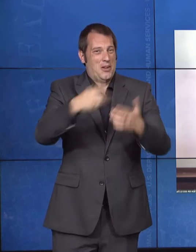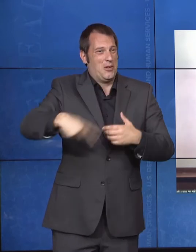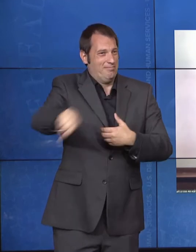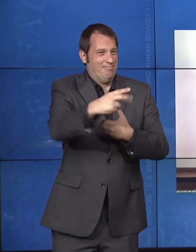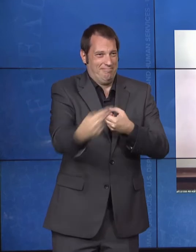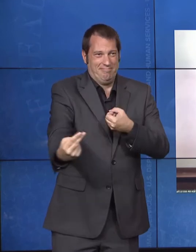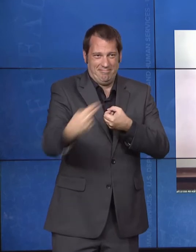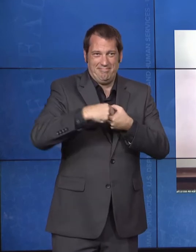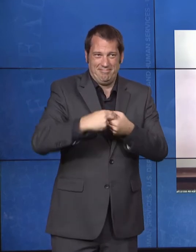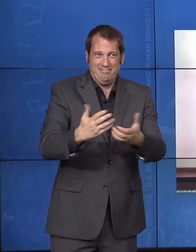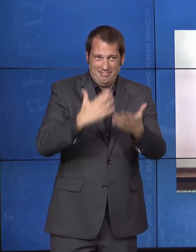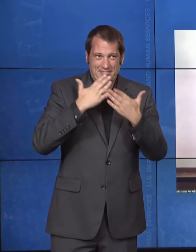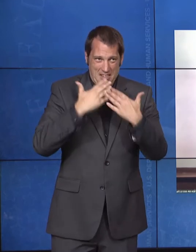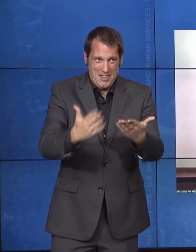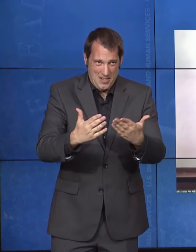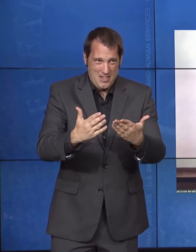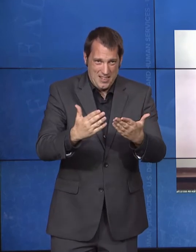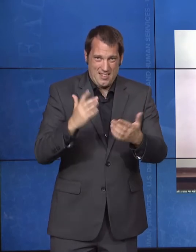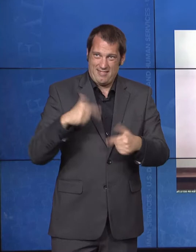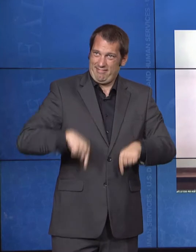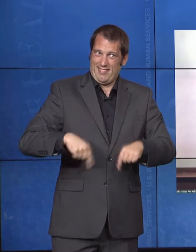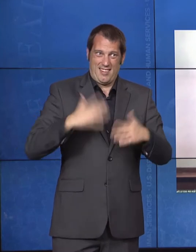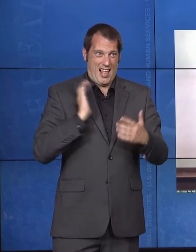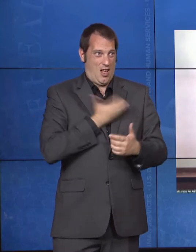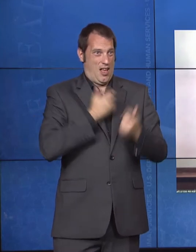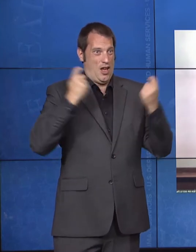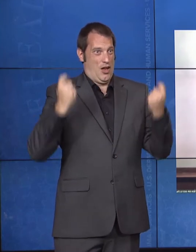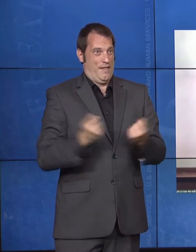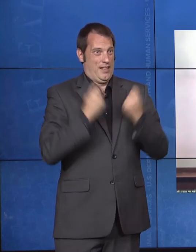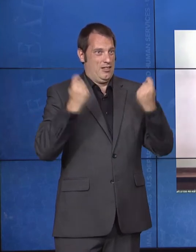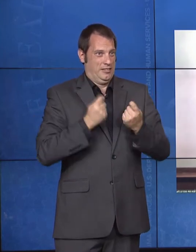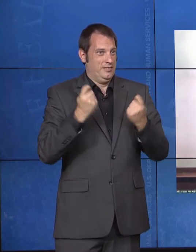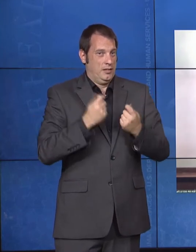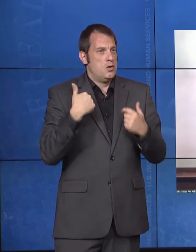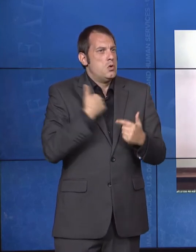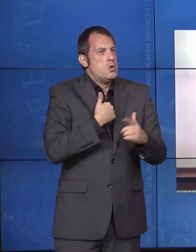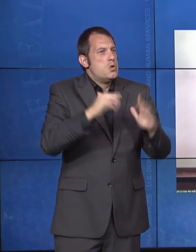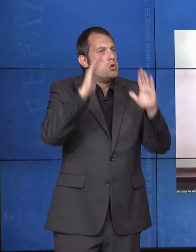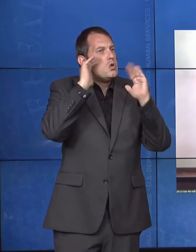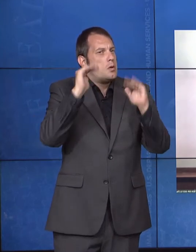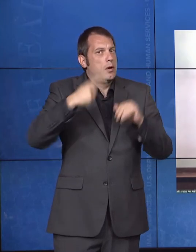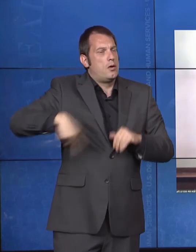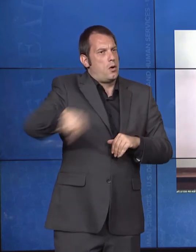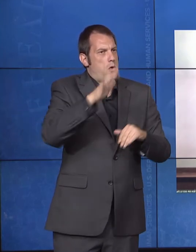of us to rededicate ourselves to the important causes of equality and inclusion for peoples